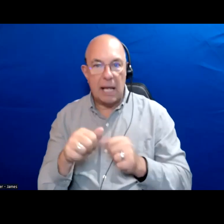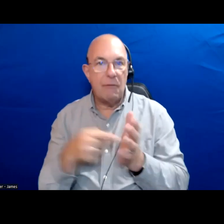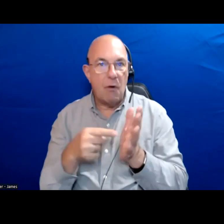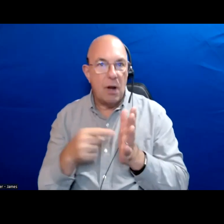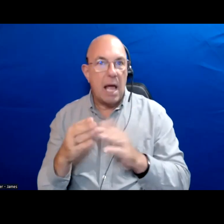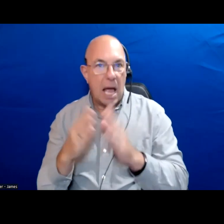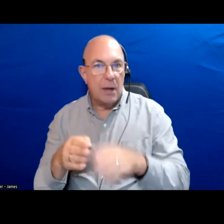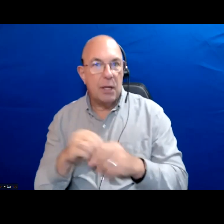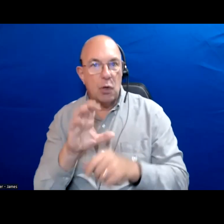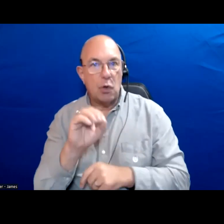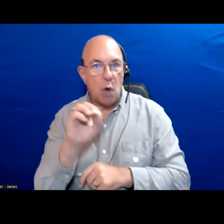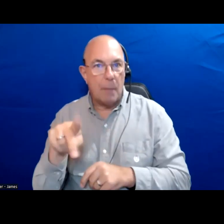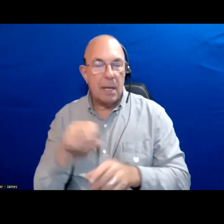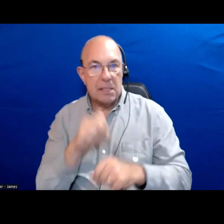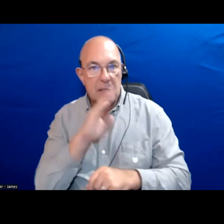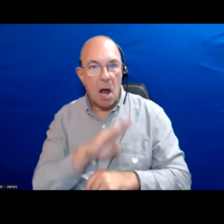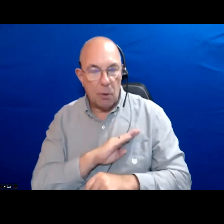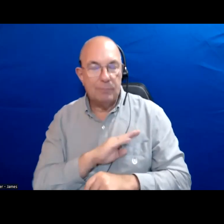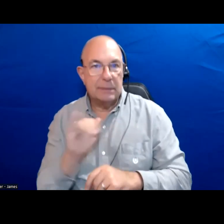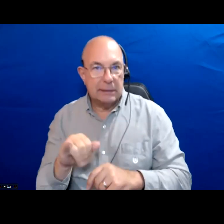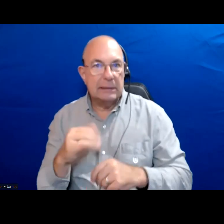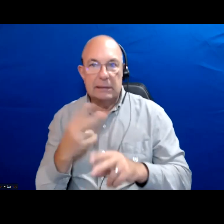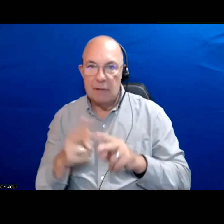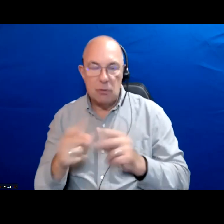in a co-op in Scarborough that is still going very strong.